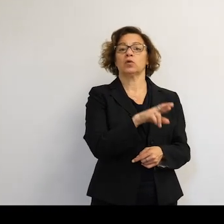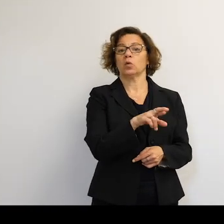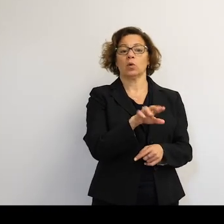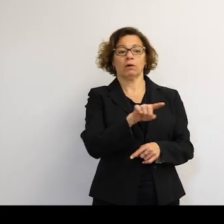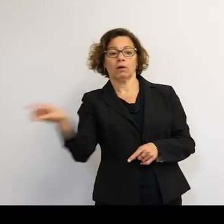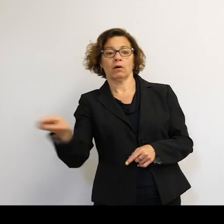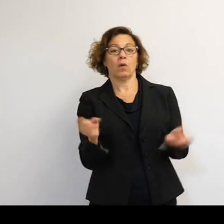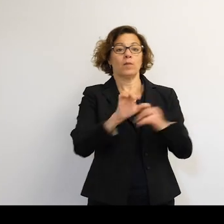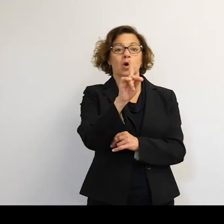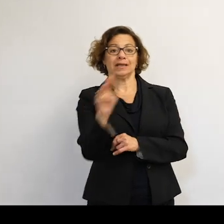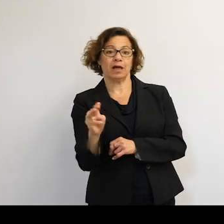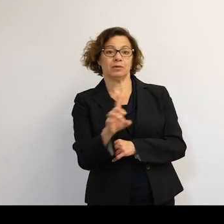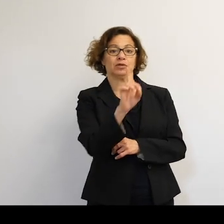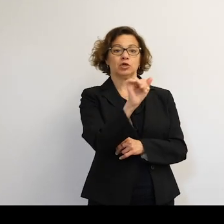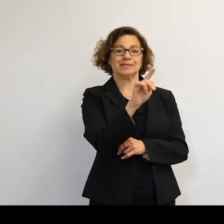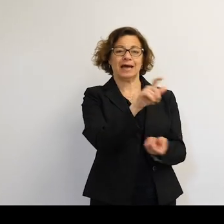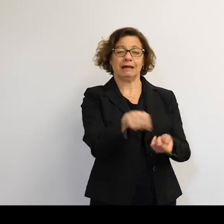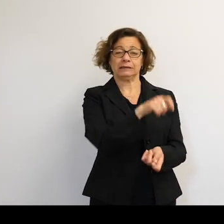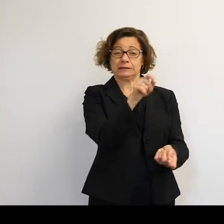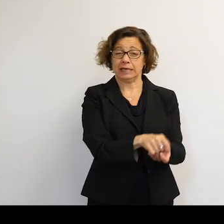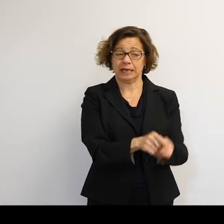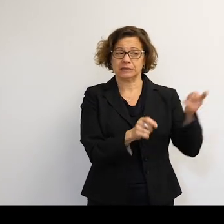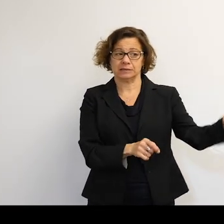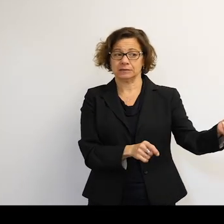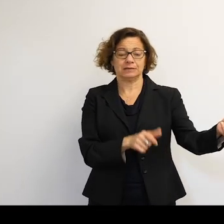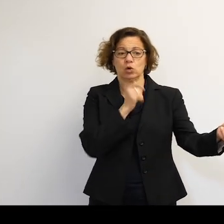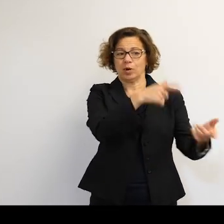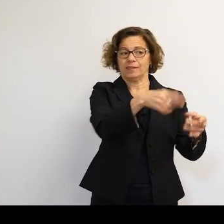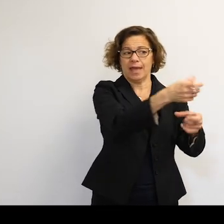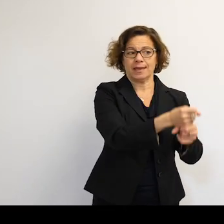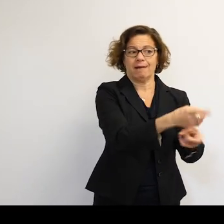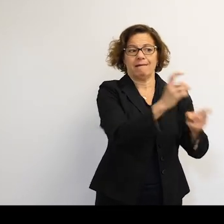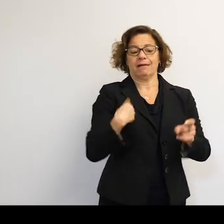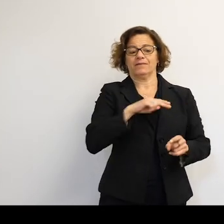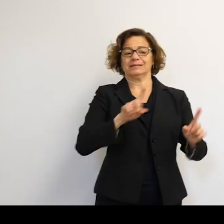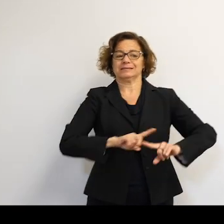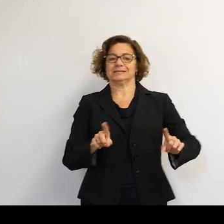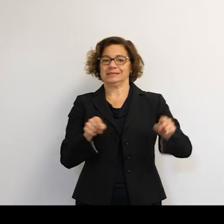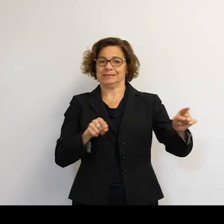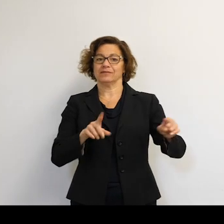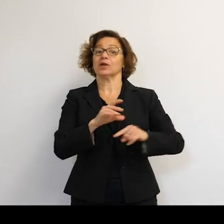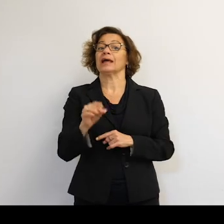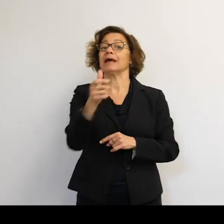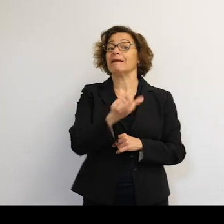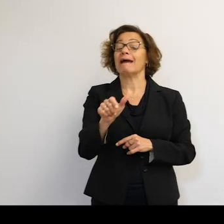So the data is not as accurate as the data they actually receive. And in any data set, especially from a military context